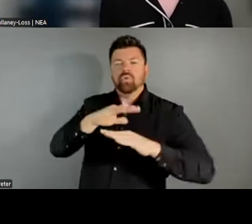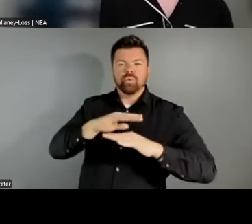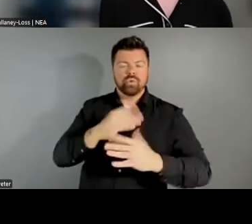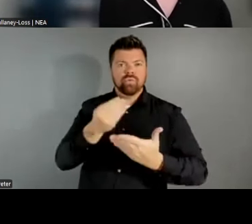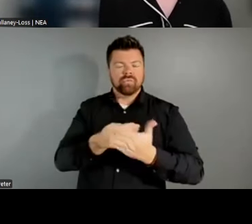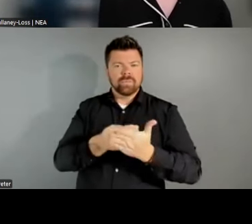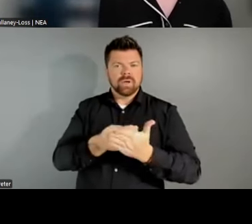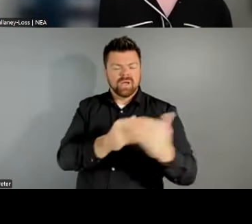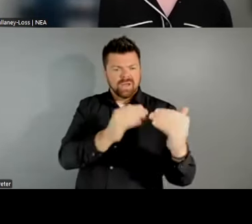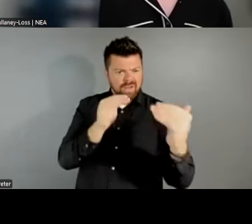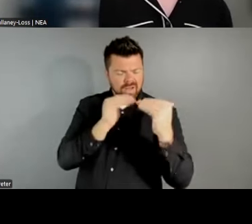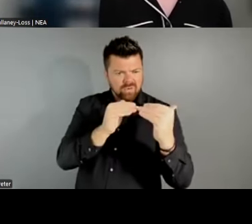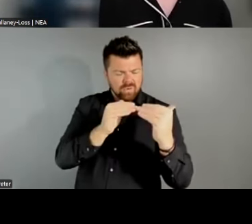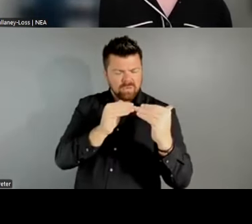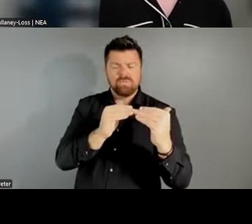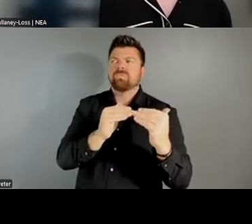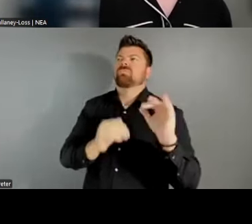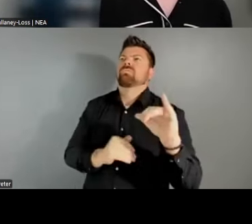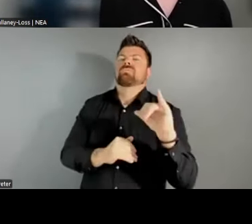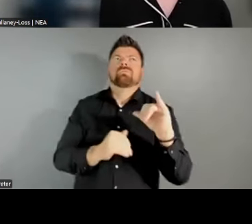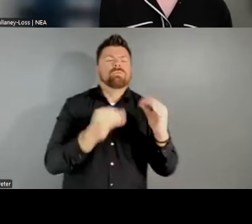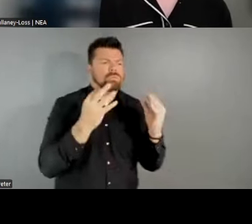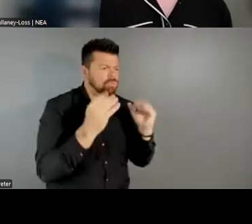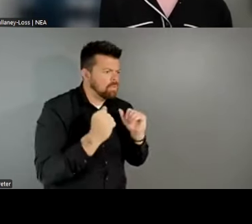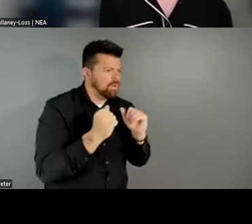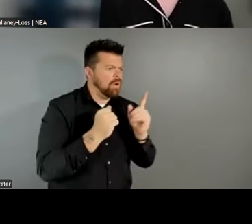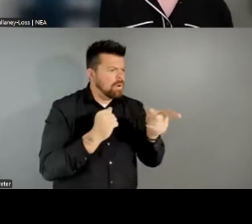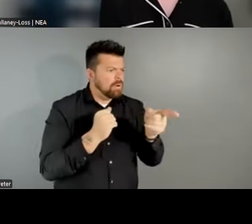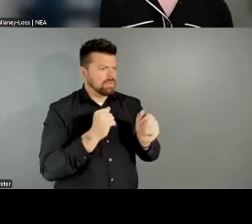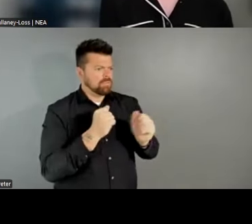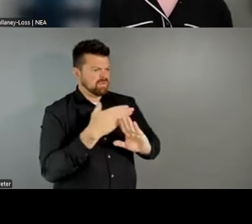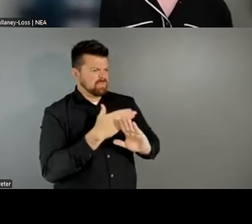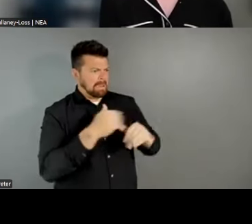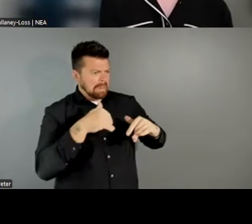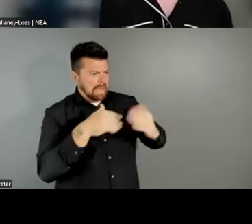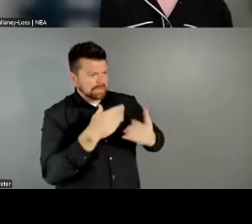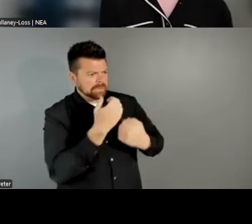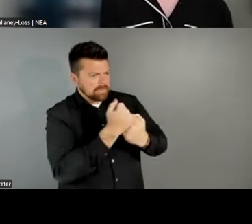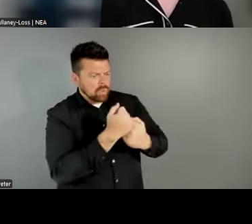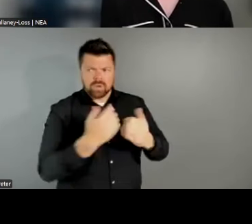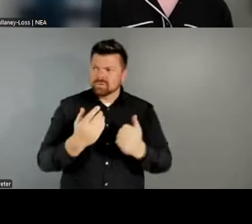that that money was going to communities with history of disinvestment or limited access to arts